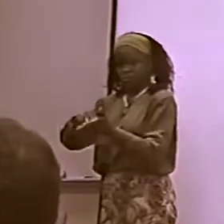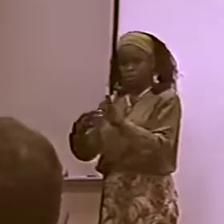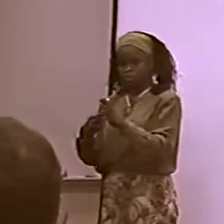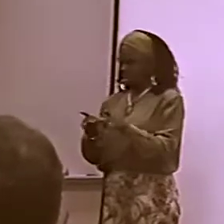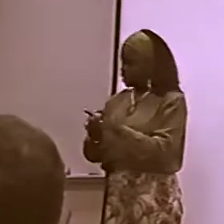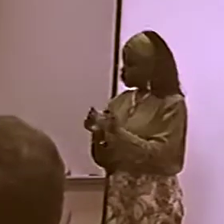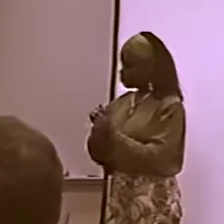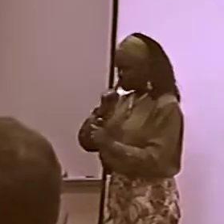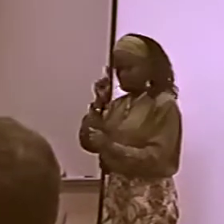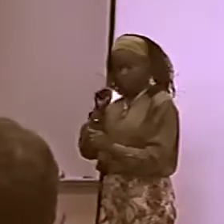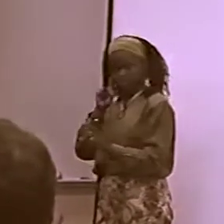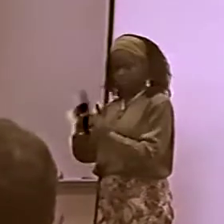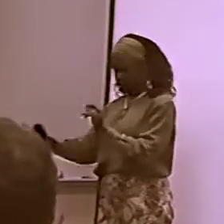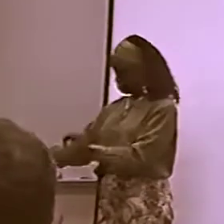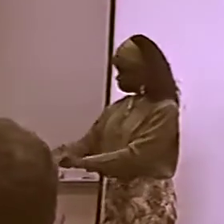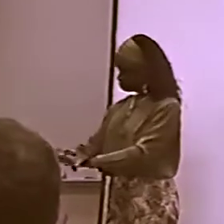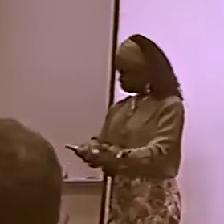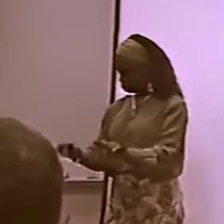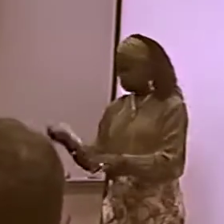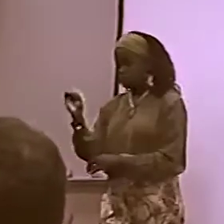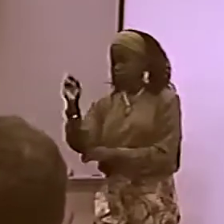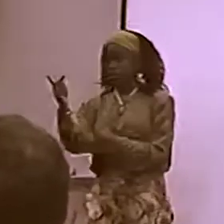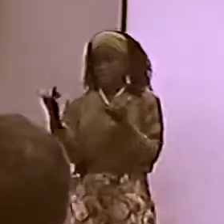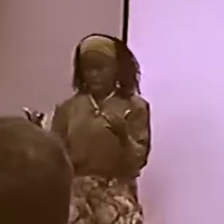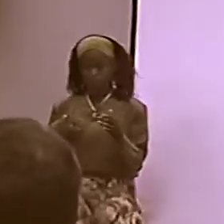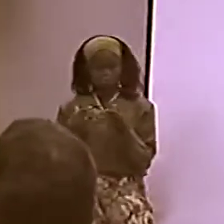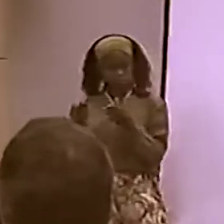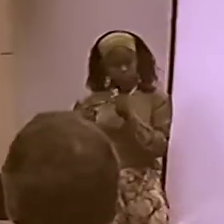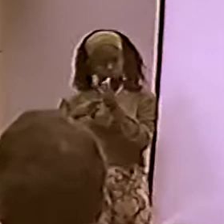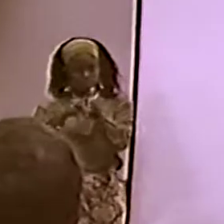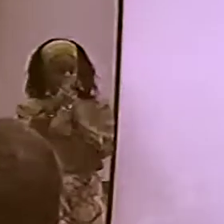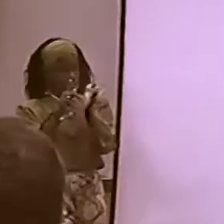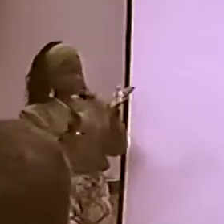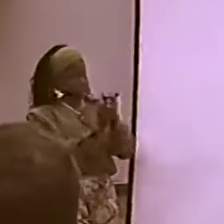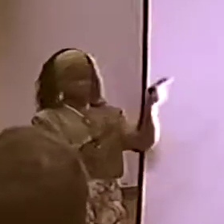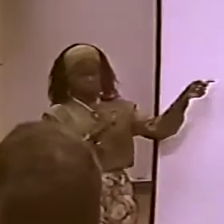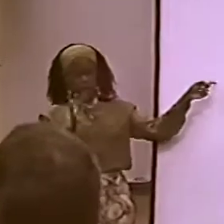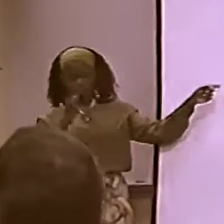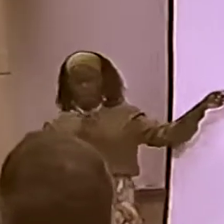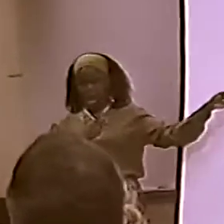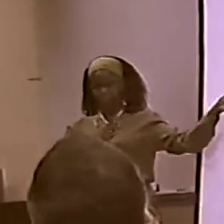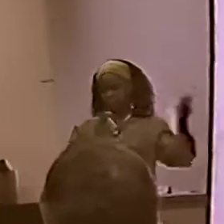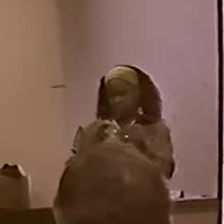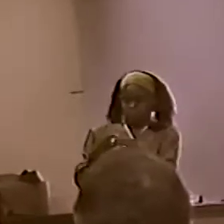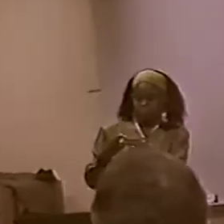ALL THESE DIFFERENT CULTURES CAN UNDERSTAND EACH OTHER. AND THEN DEAF PEOPLE NEED TO HAVE THAT KIND OF FORUM...